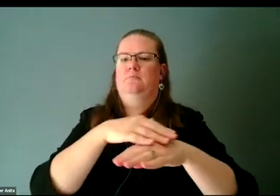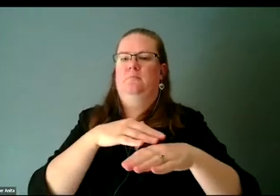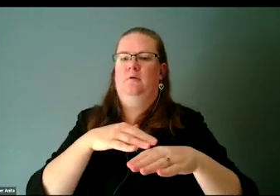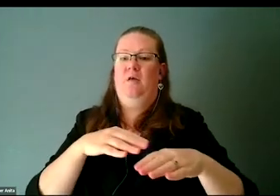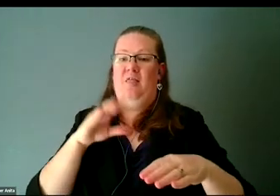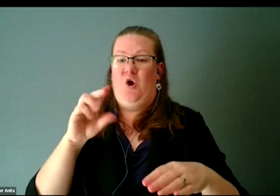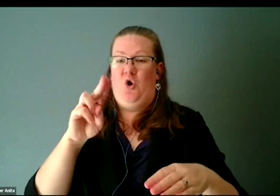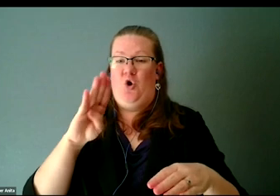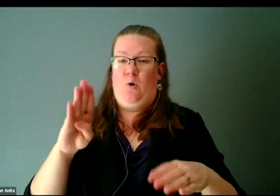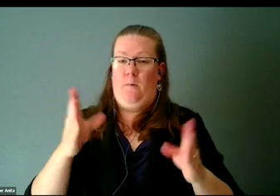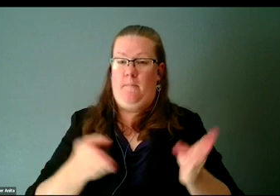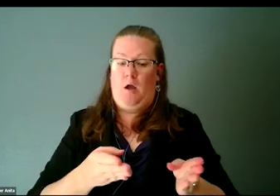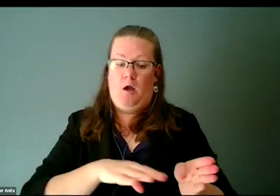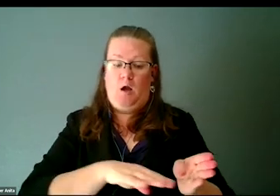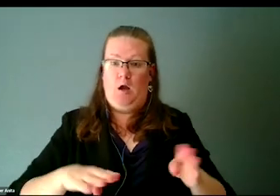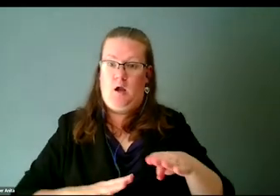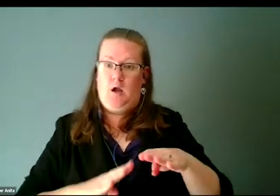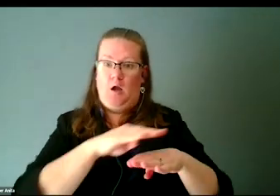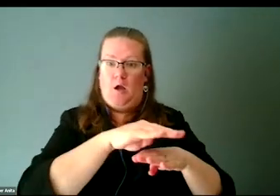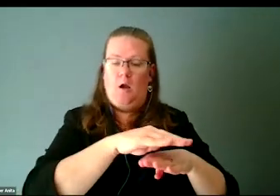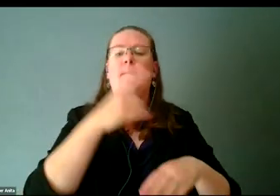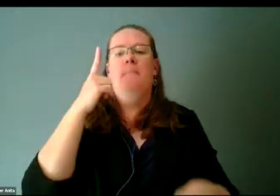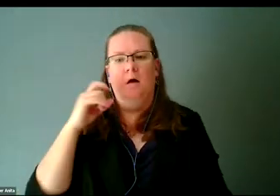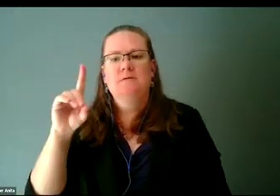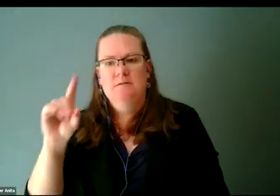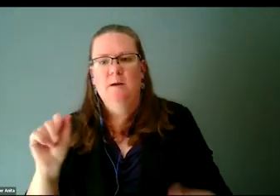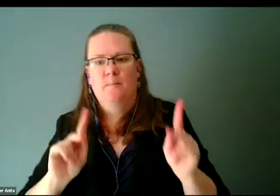We are the reason that text messages exist.